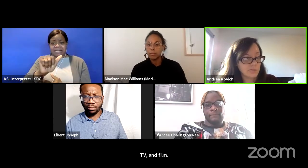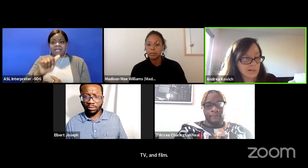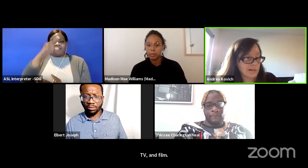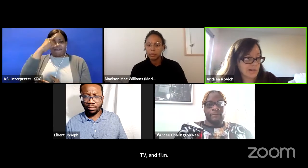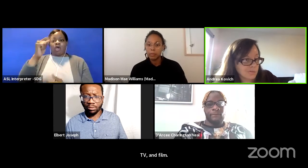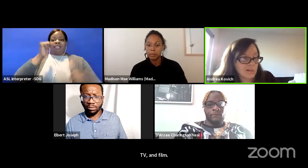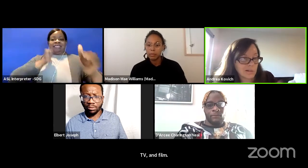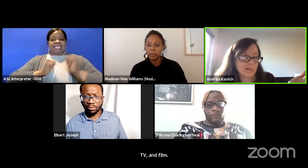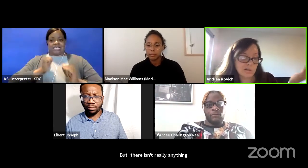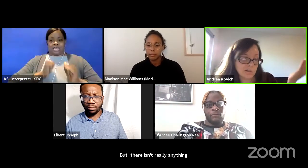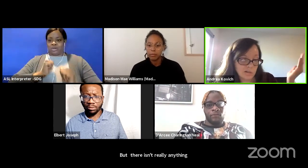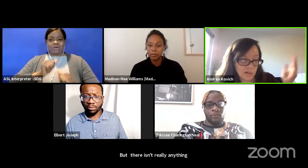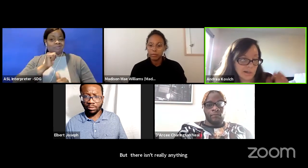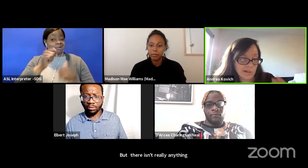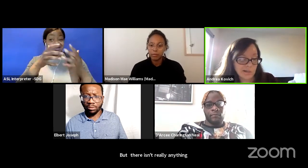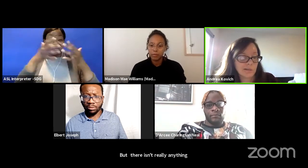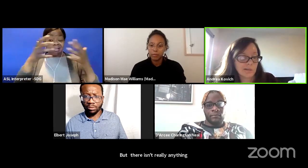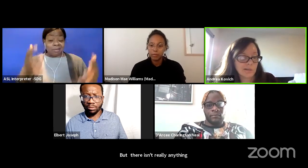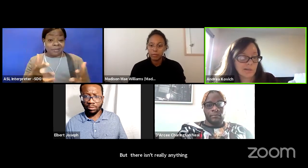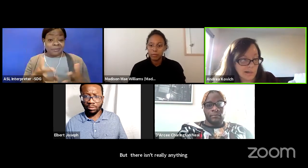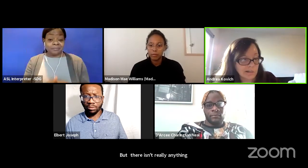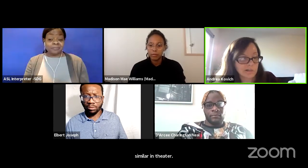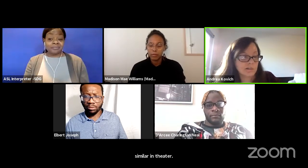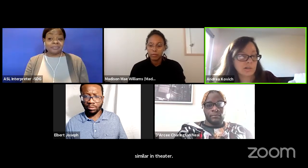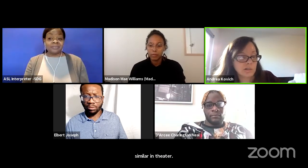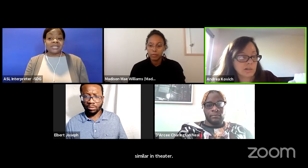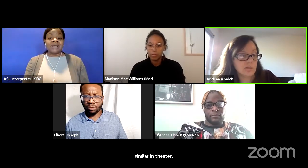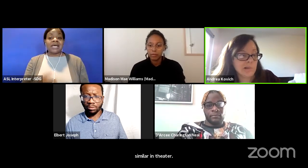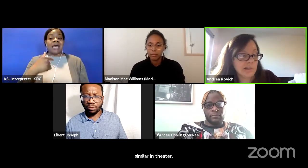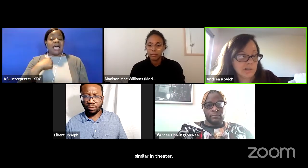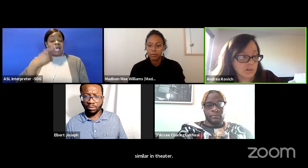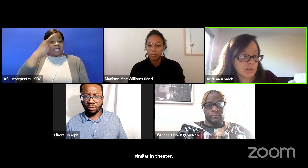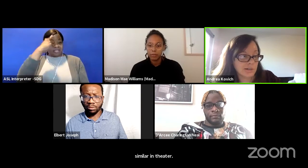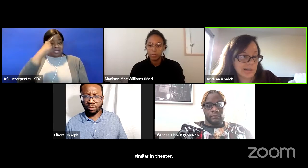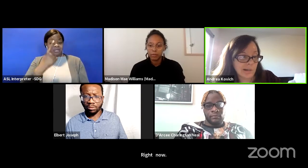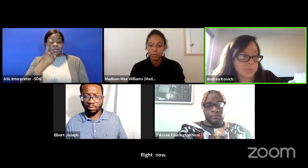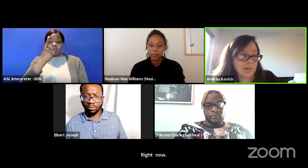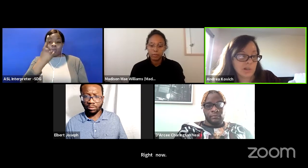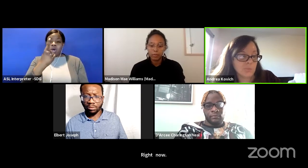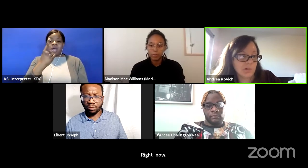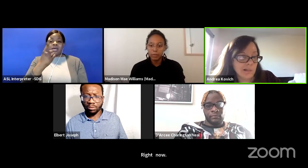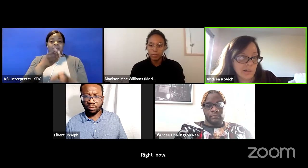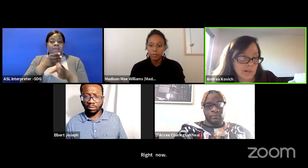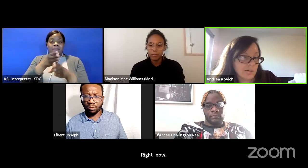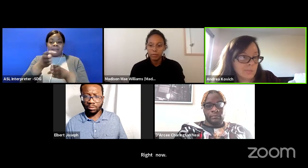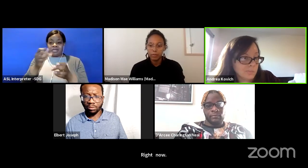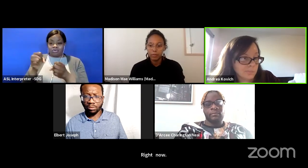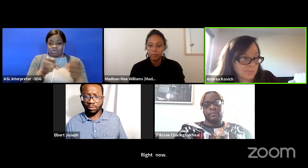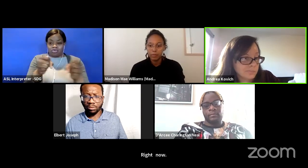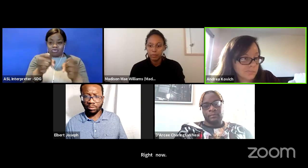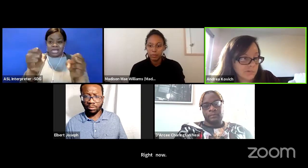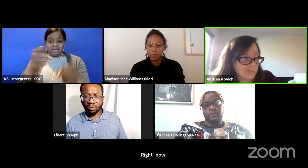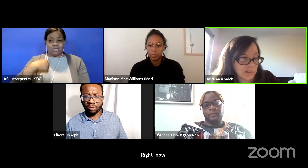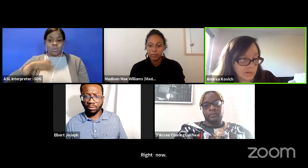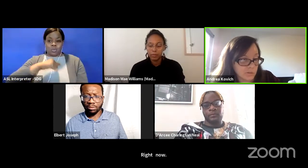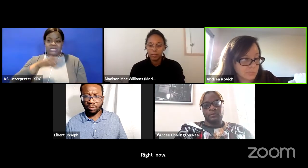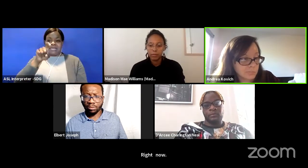right now. And I think that's a major gap that we need to fill.